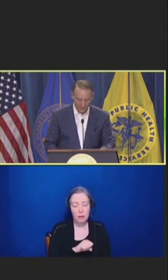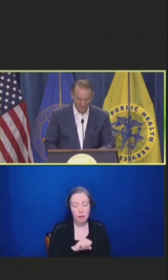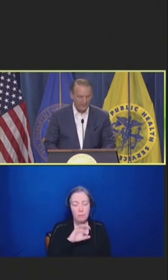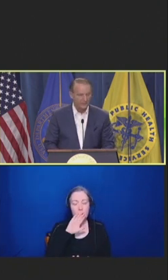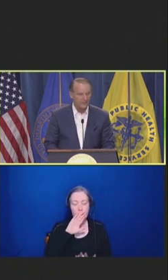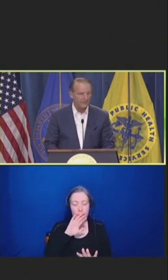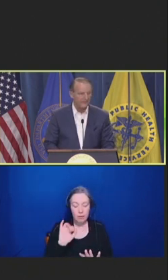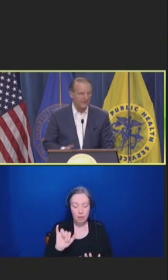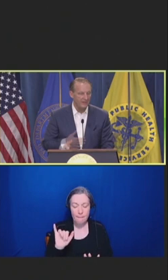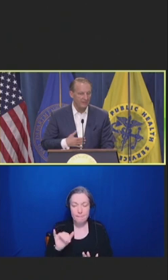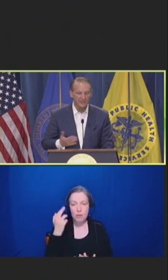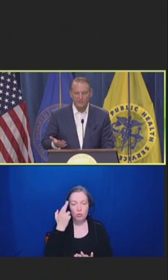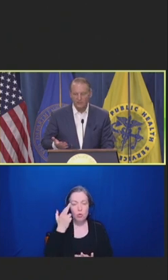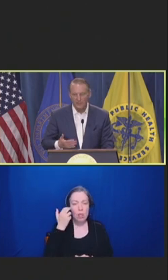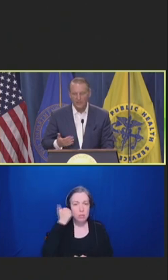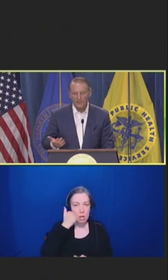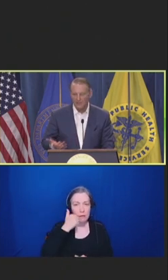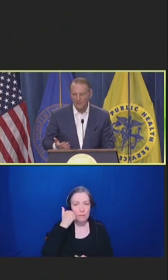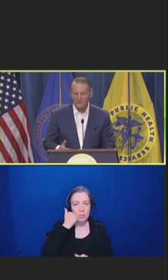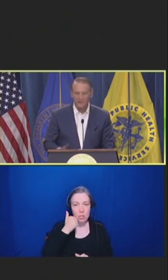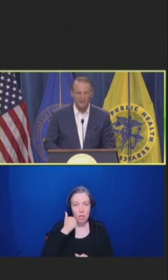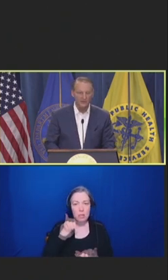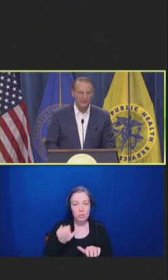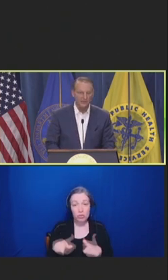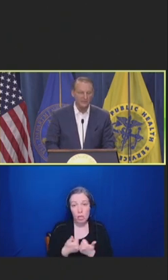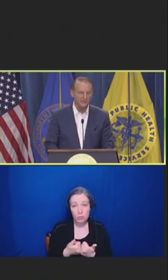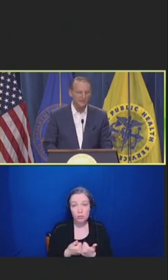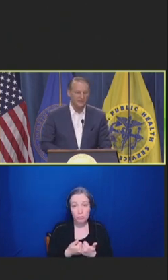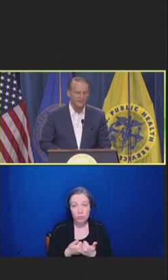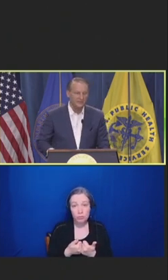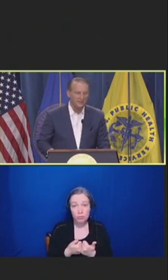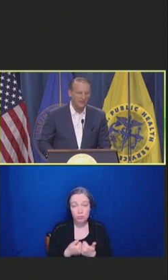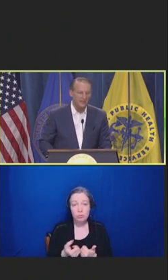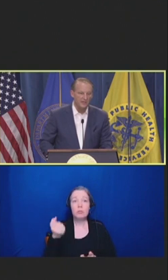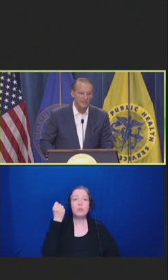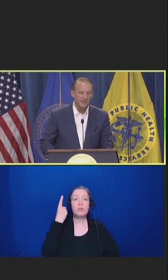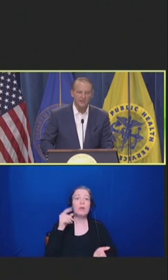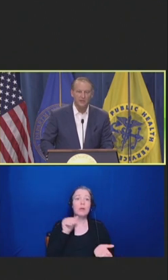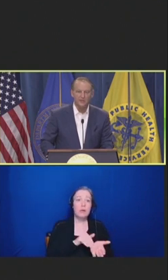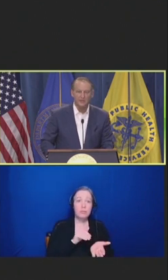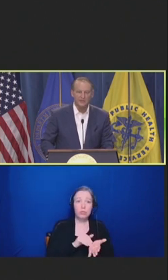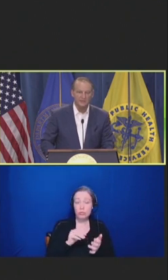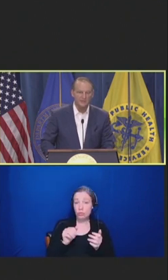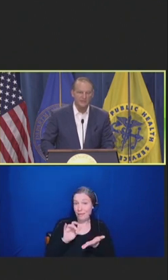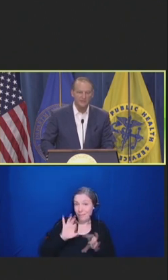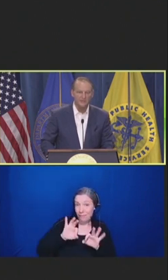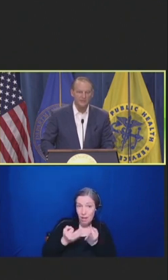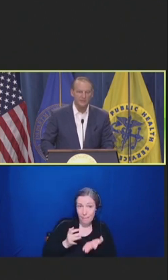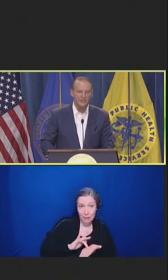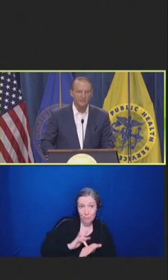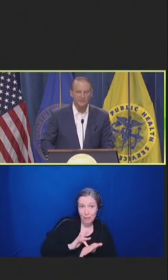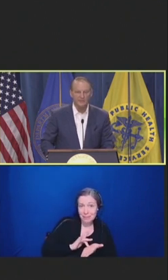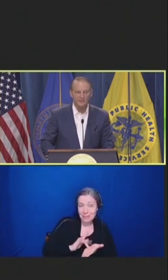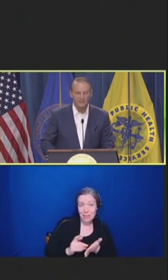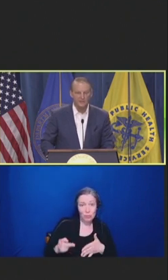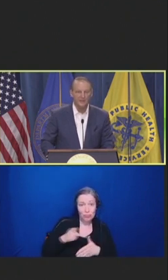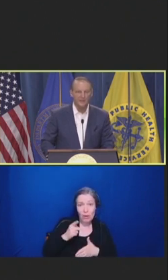So, family medicine primary care, just like other practices, can be complex. It's also time limited.